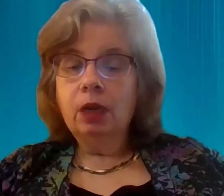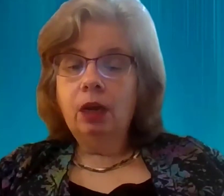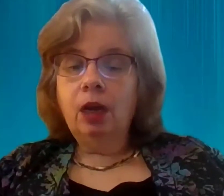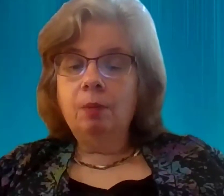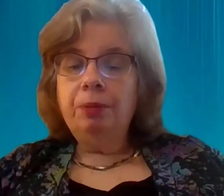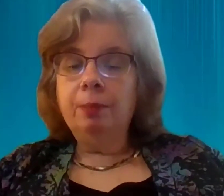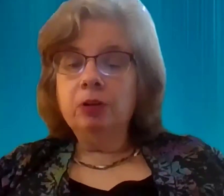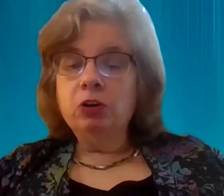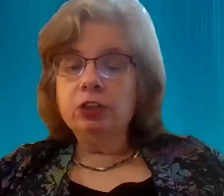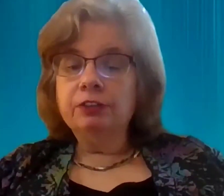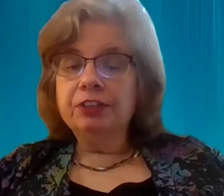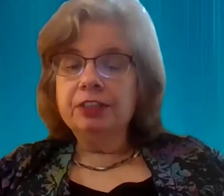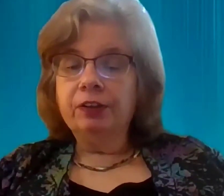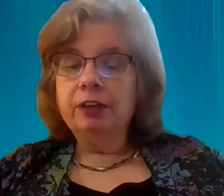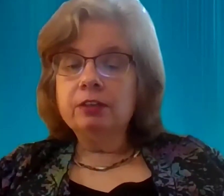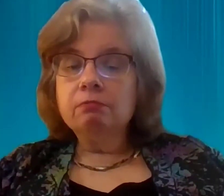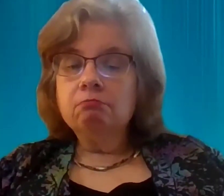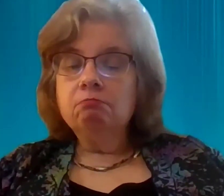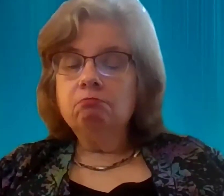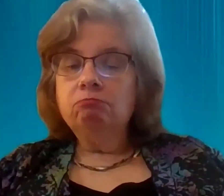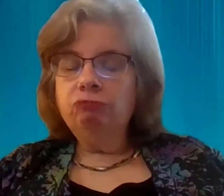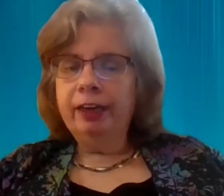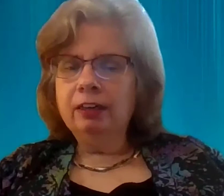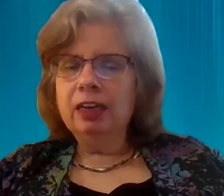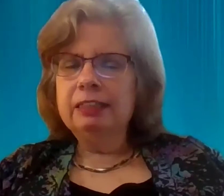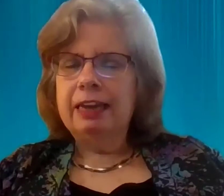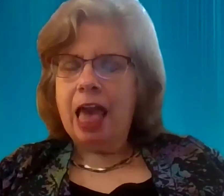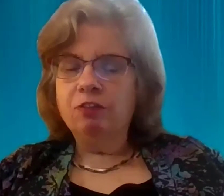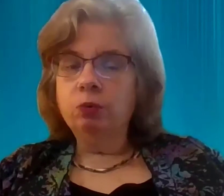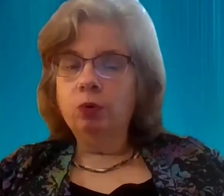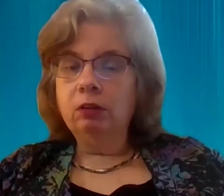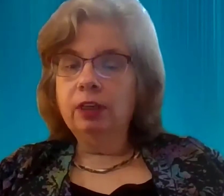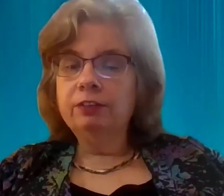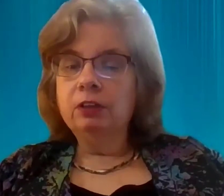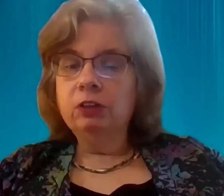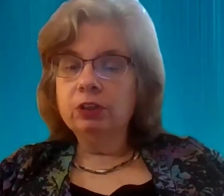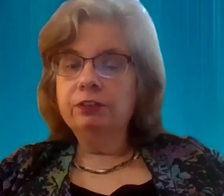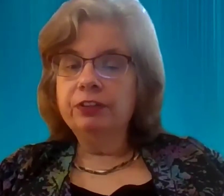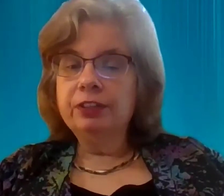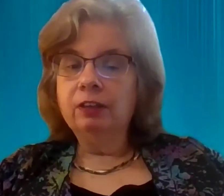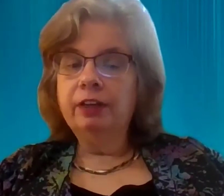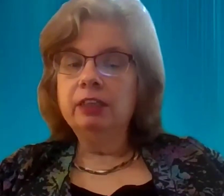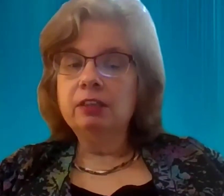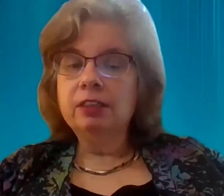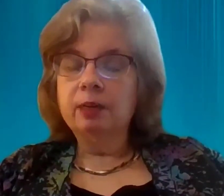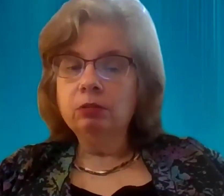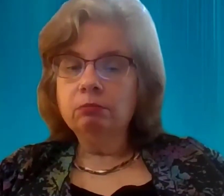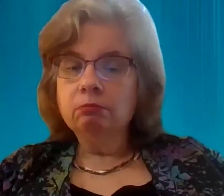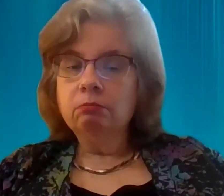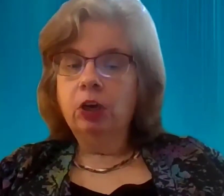People in nursing facilities... Recognize that everyone who is in a nursing facility is disabled,